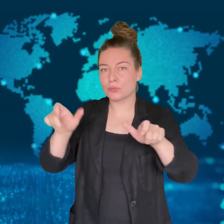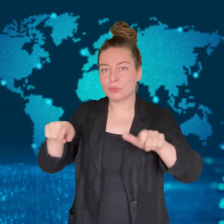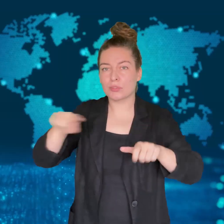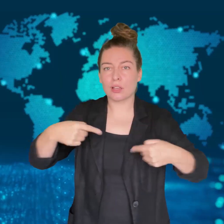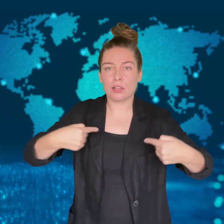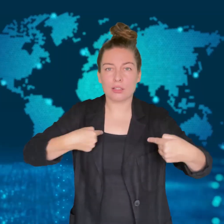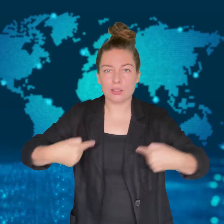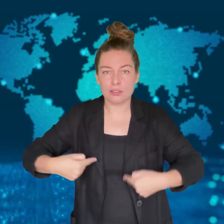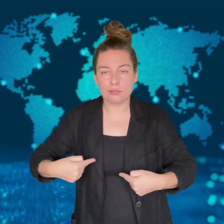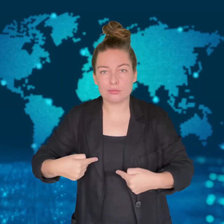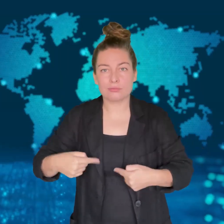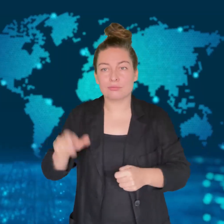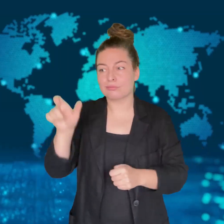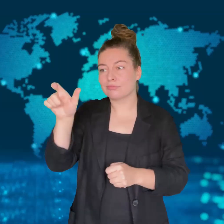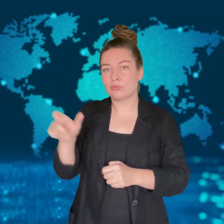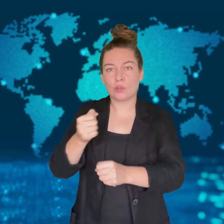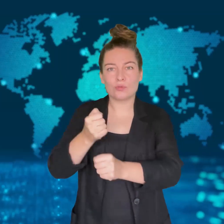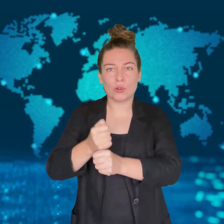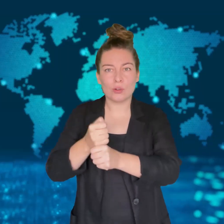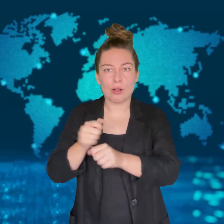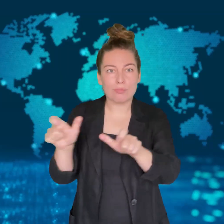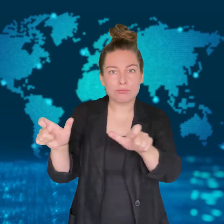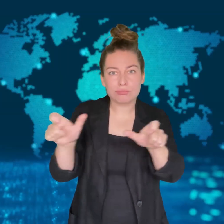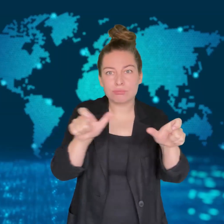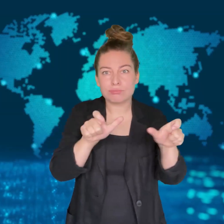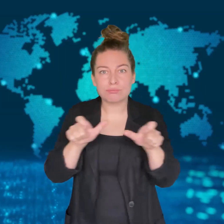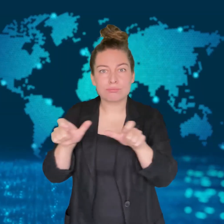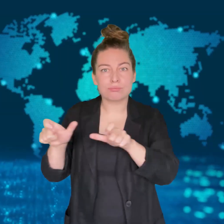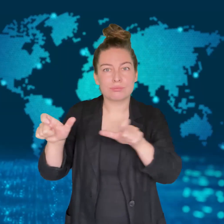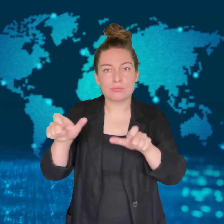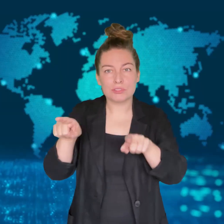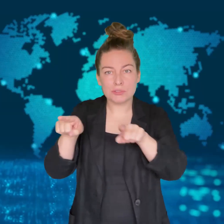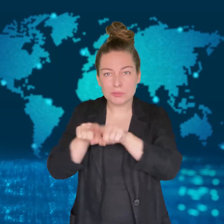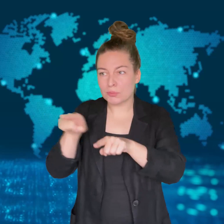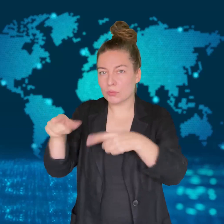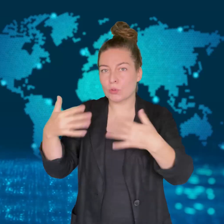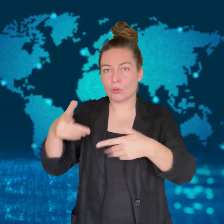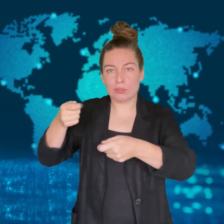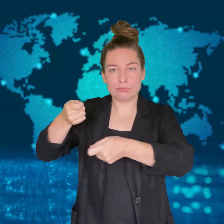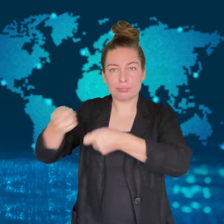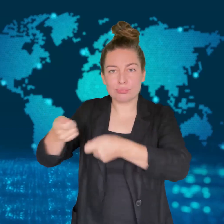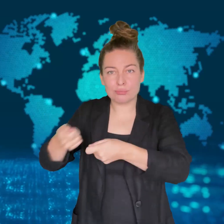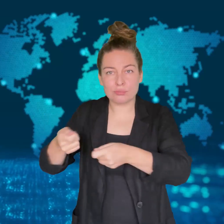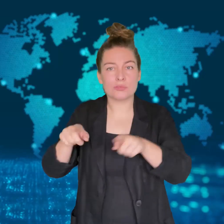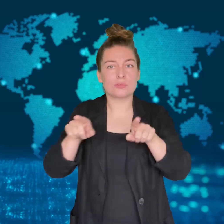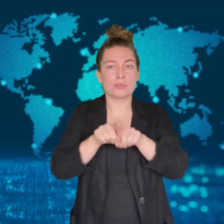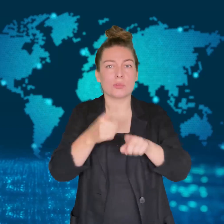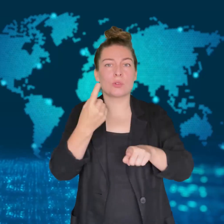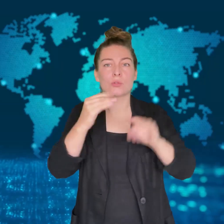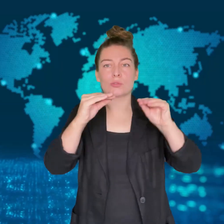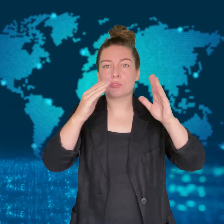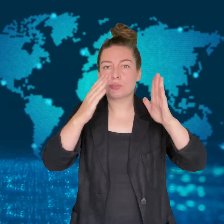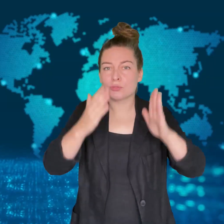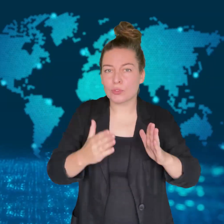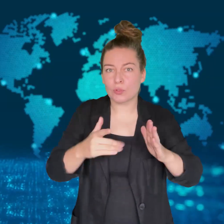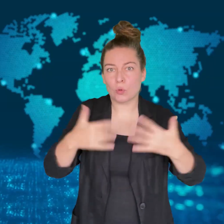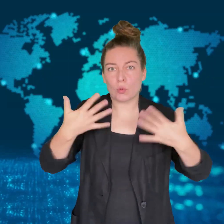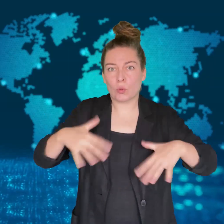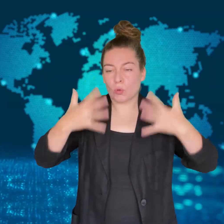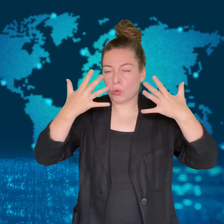A cleaning person was hurt too. The assailant was a former student of the school.